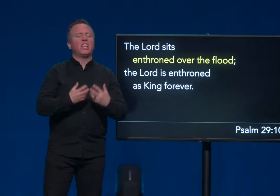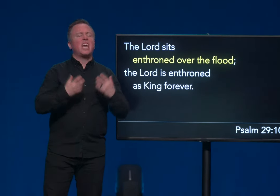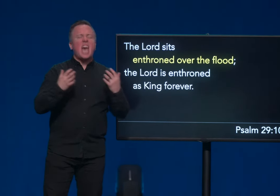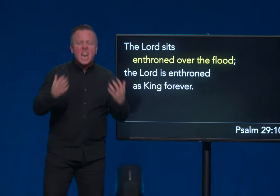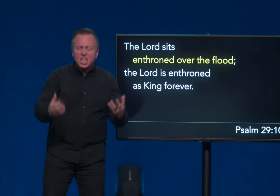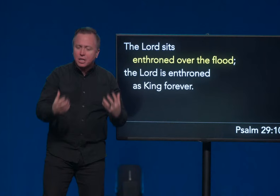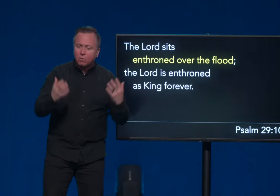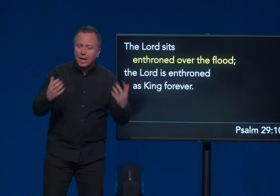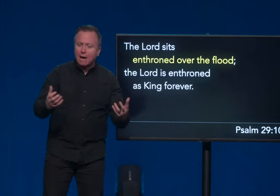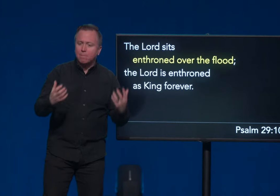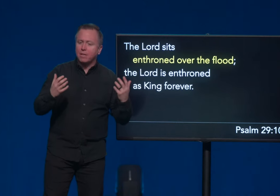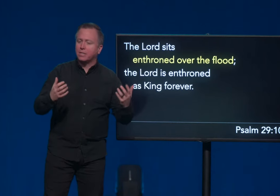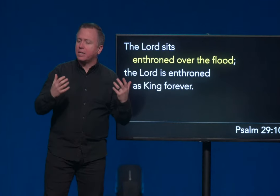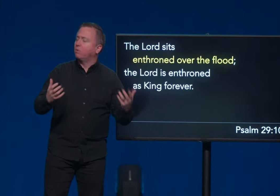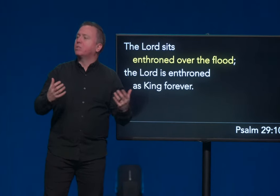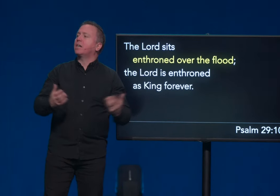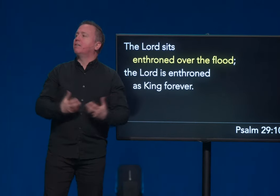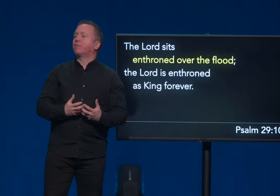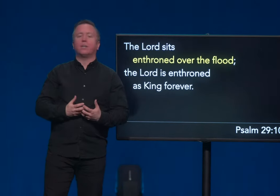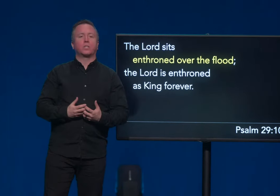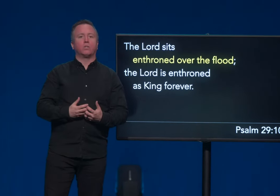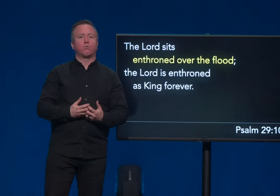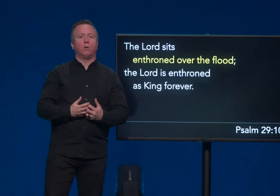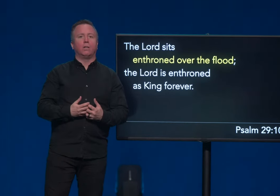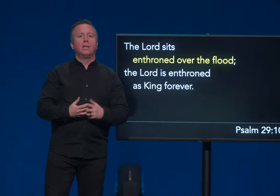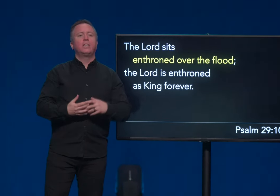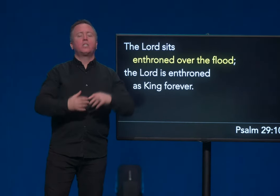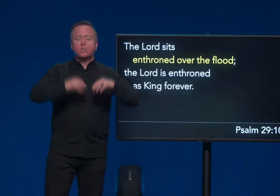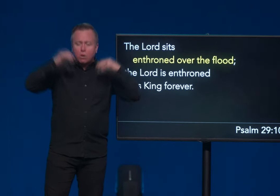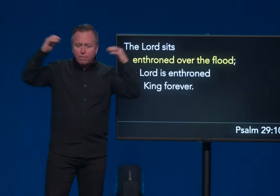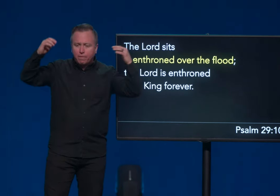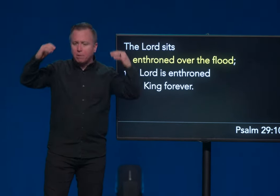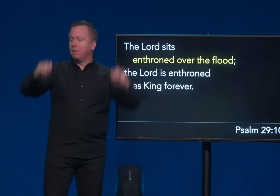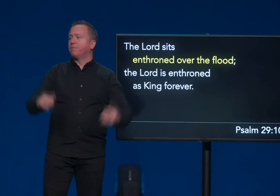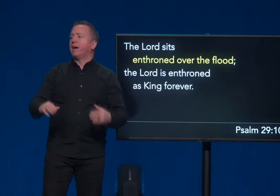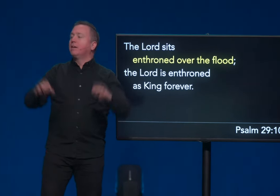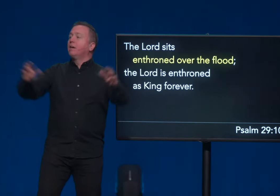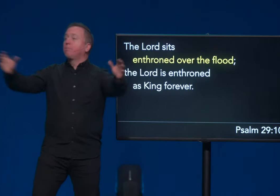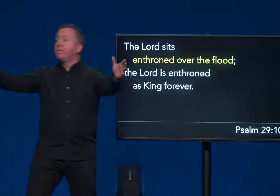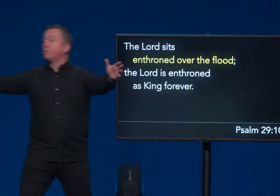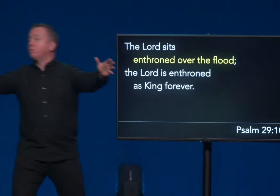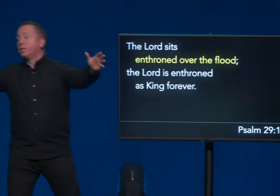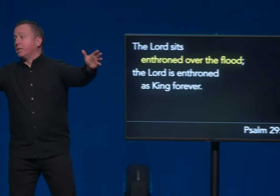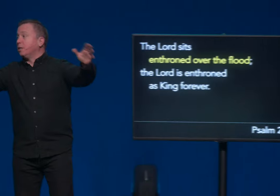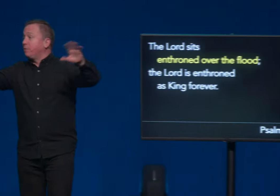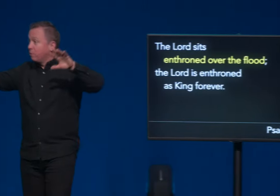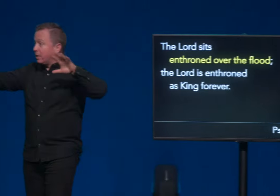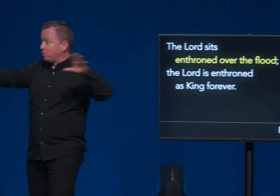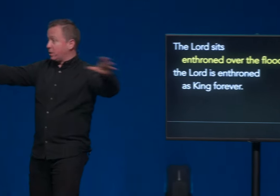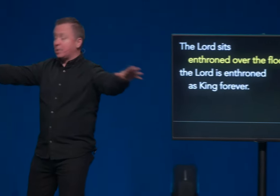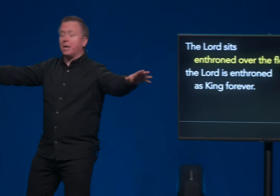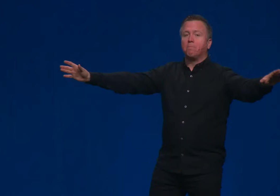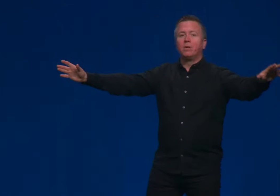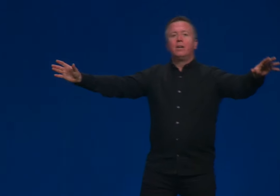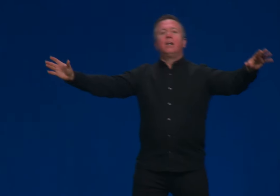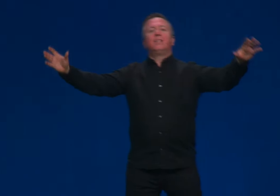that anything will happen that is outside of God's control. He's so far above that. Please realize if you realize what it's saying,